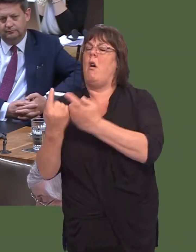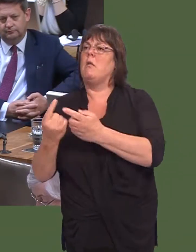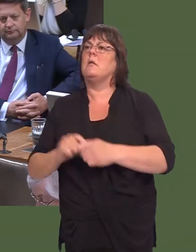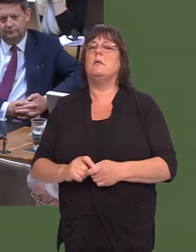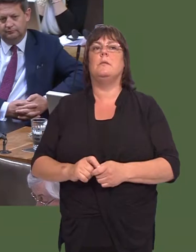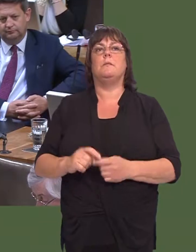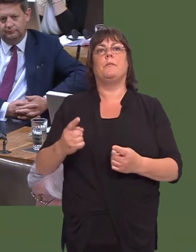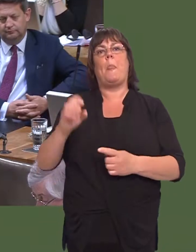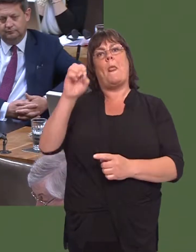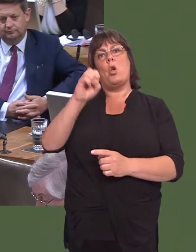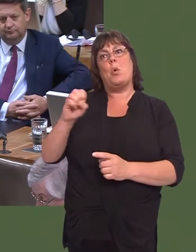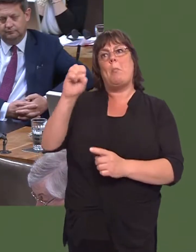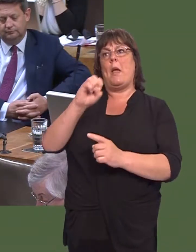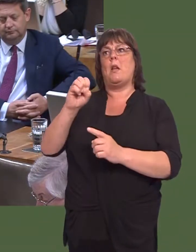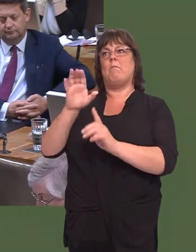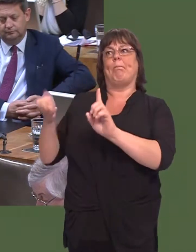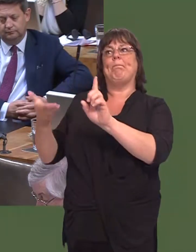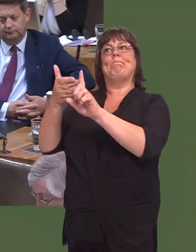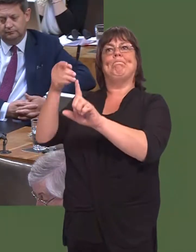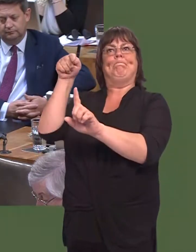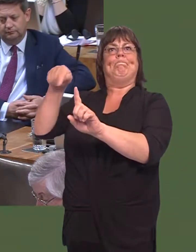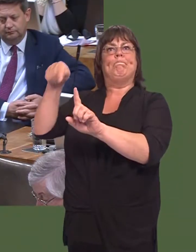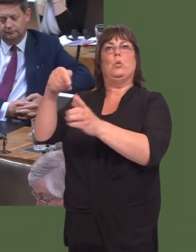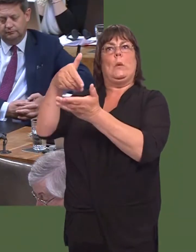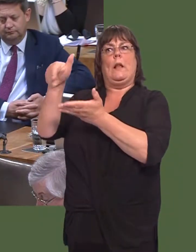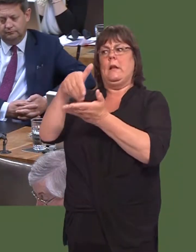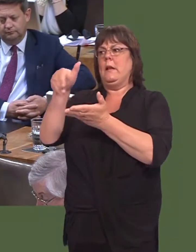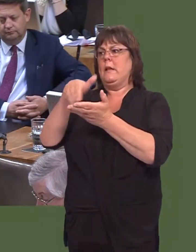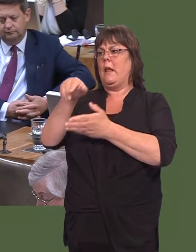The European market will continue to be our most important market for many, many years